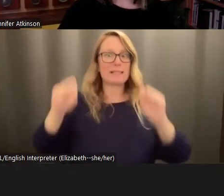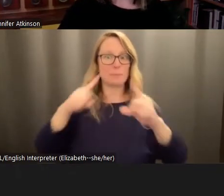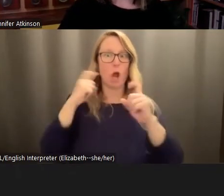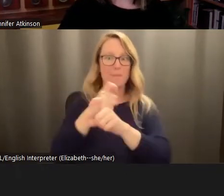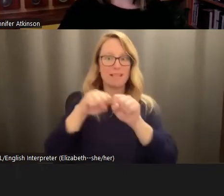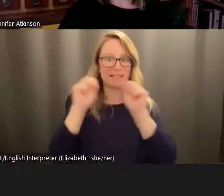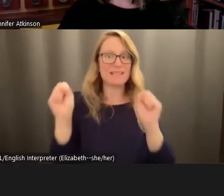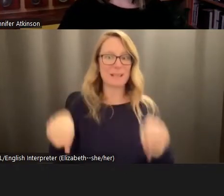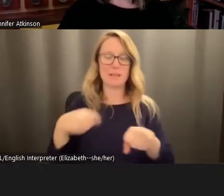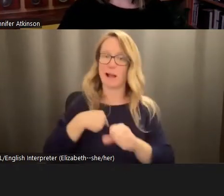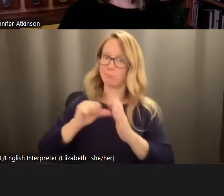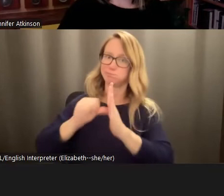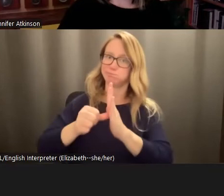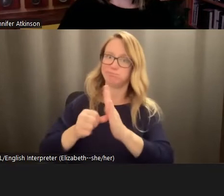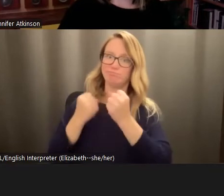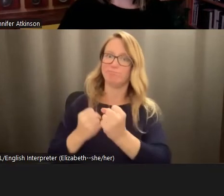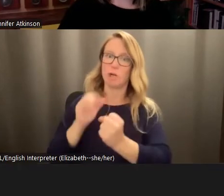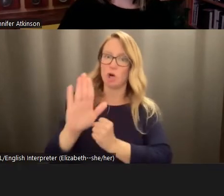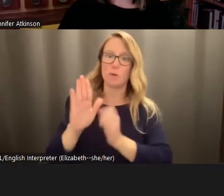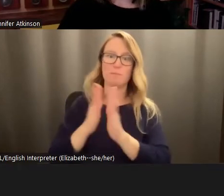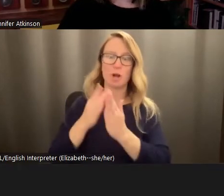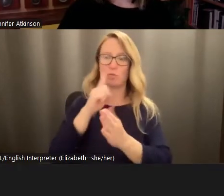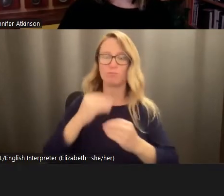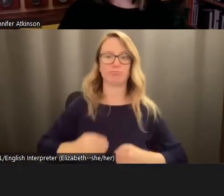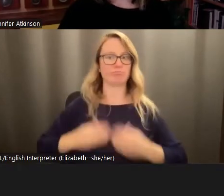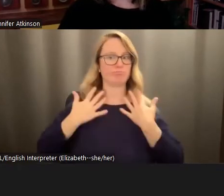I highly recommend her book, it's really inspiring. I have